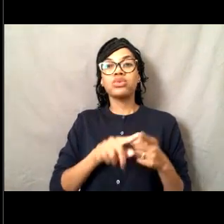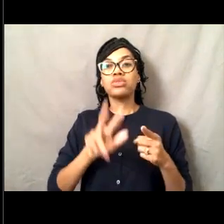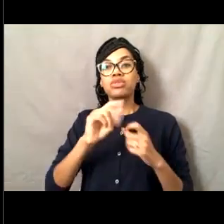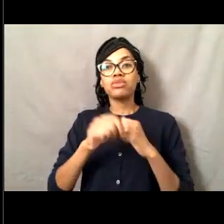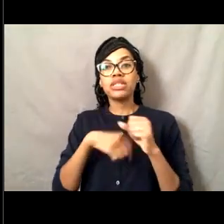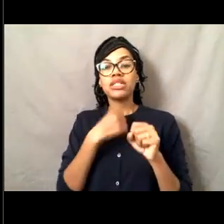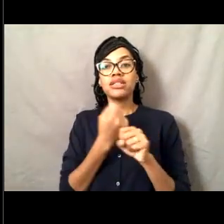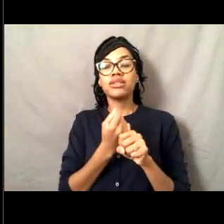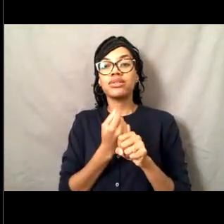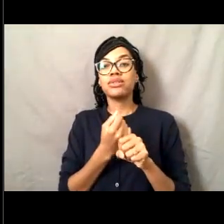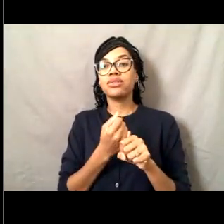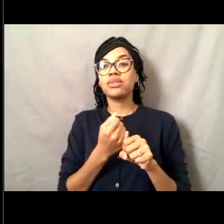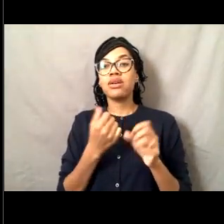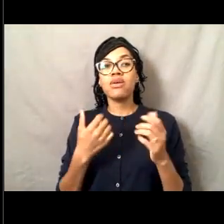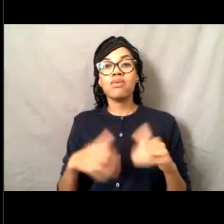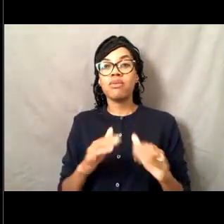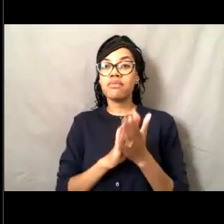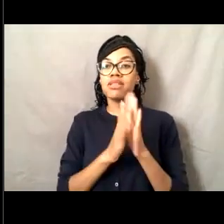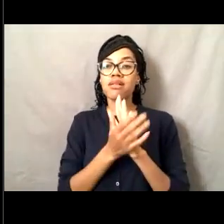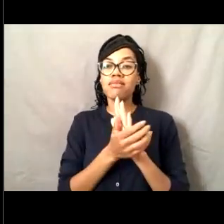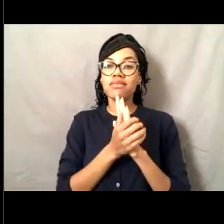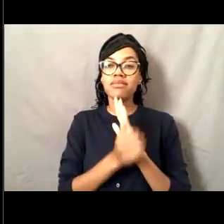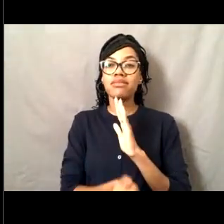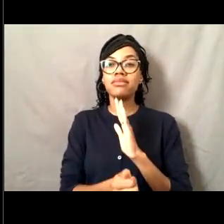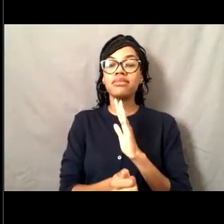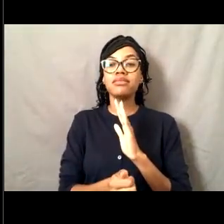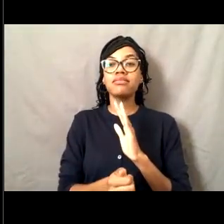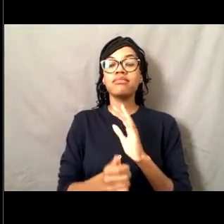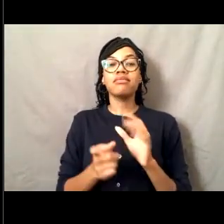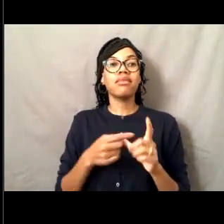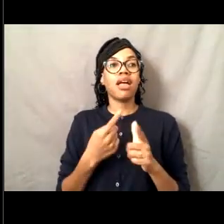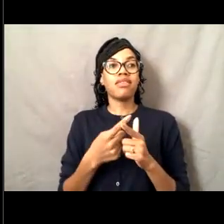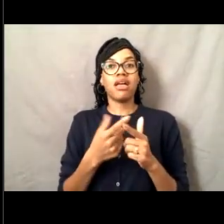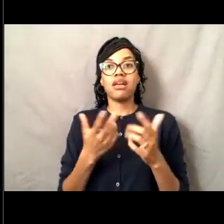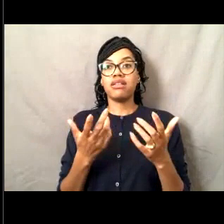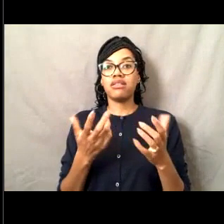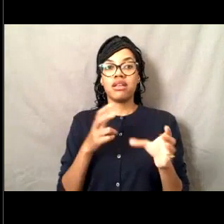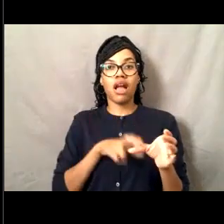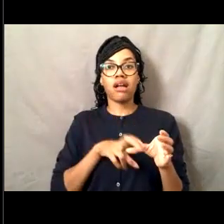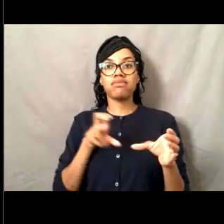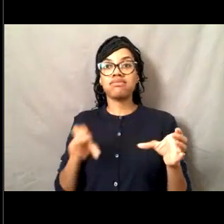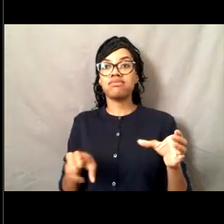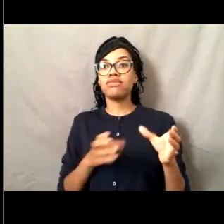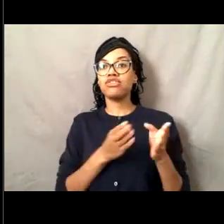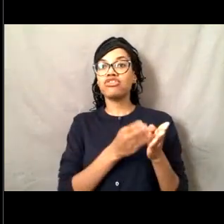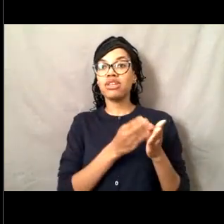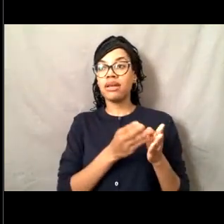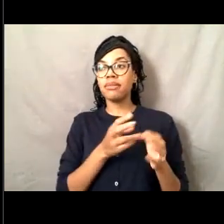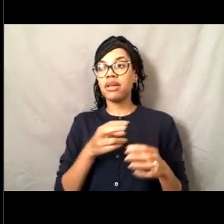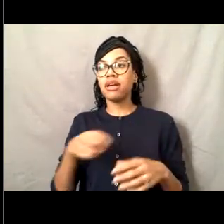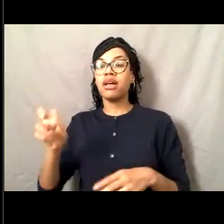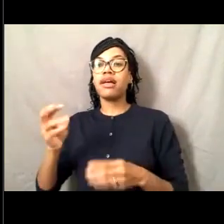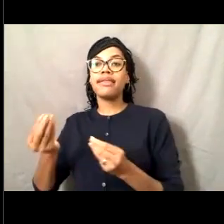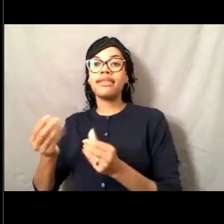and you get really good at it. And then if you're off the ship for a year and you come back, you're going to be a little bit rusty.